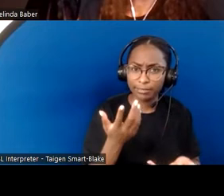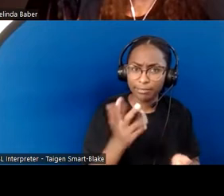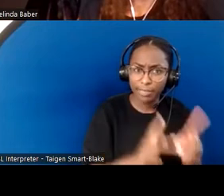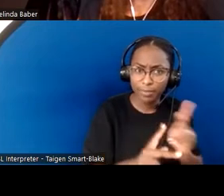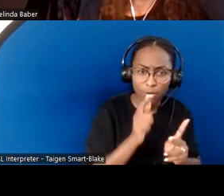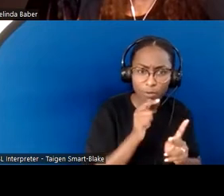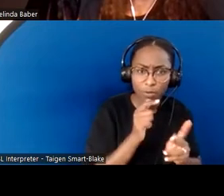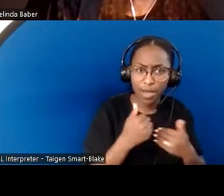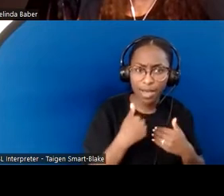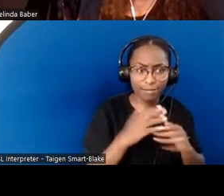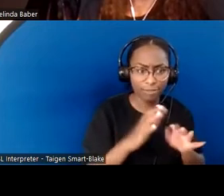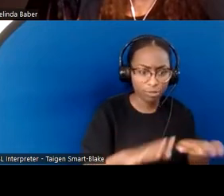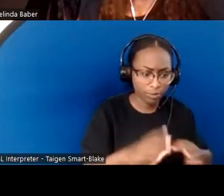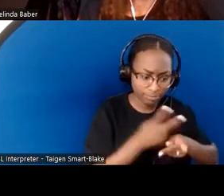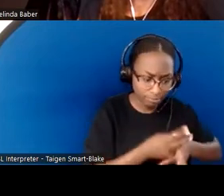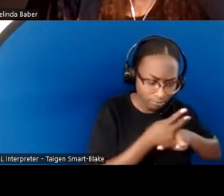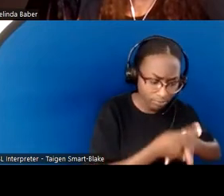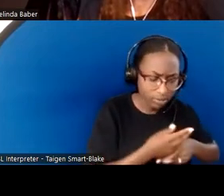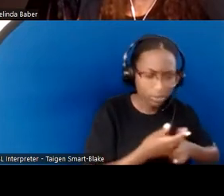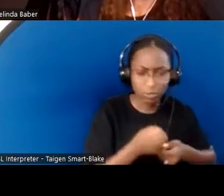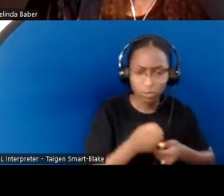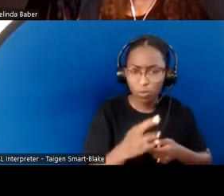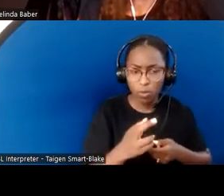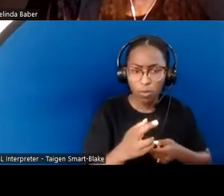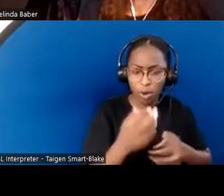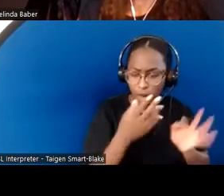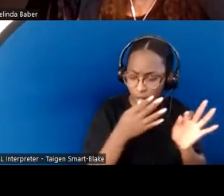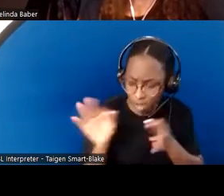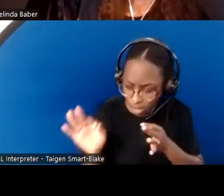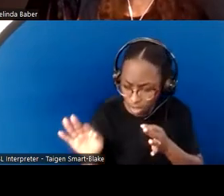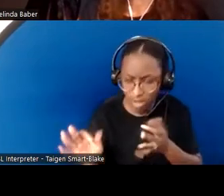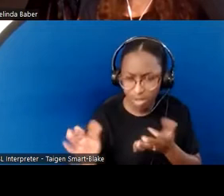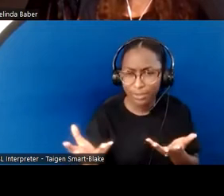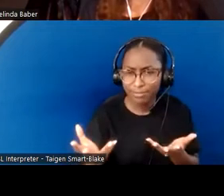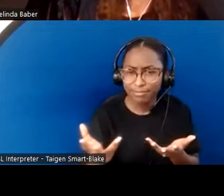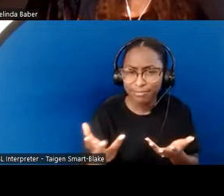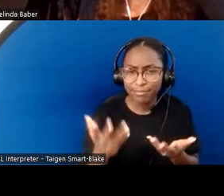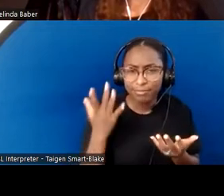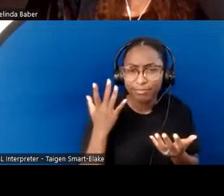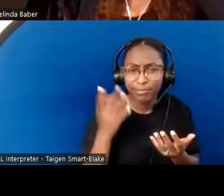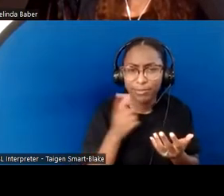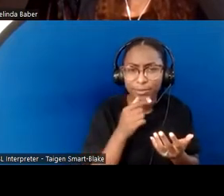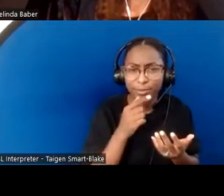and they're picking up? Who's being left out? As we go through each item on an accessibility audit,